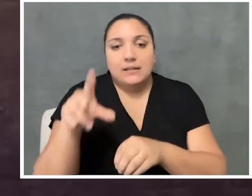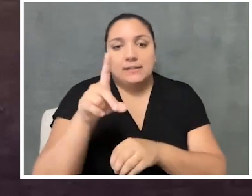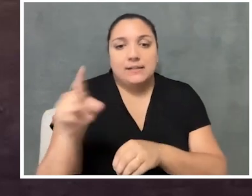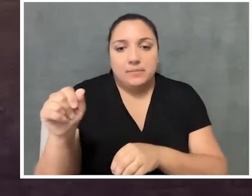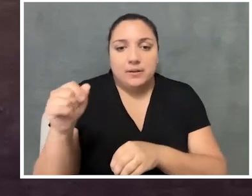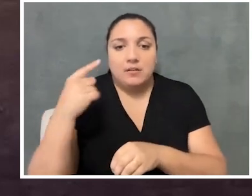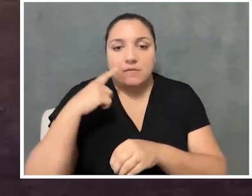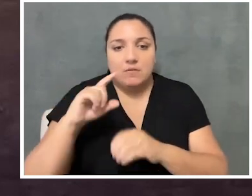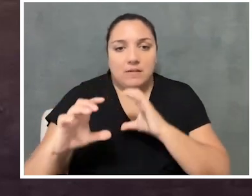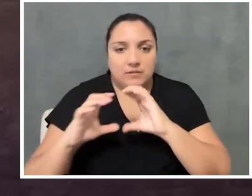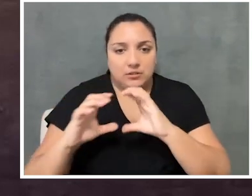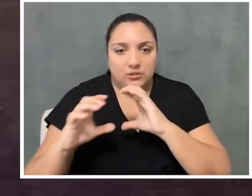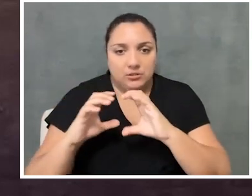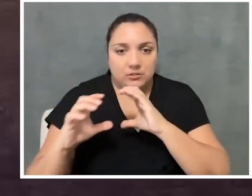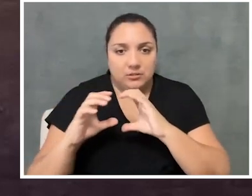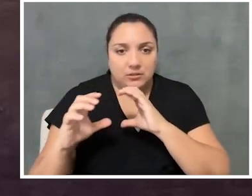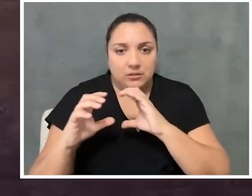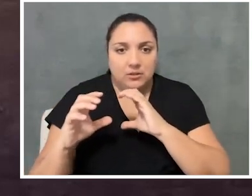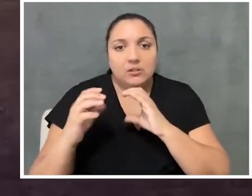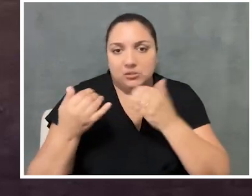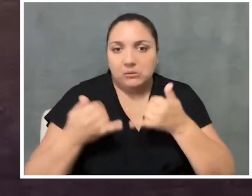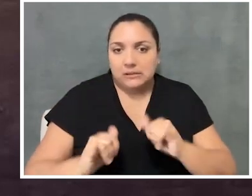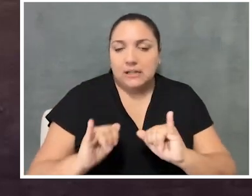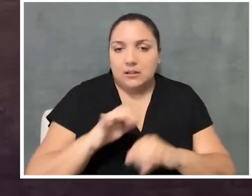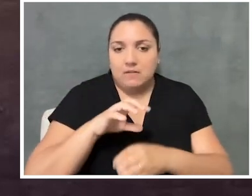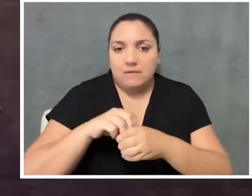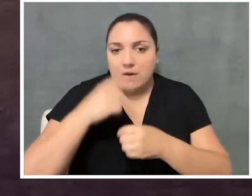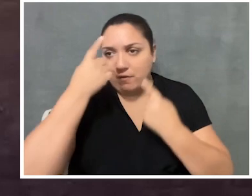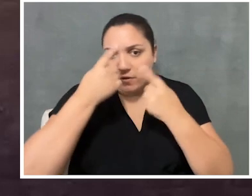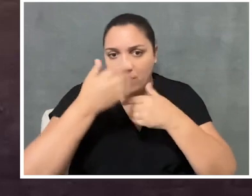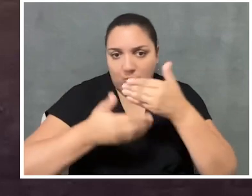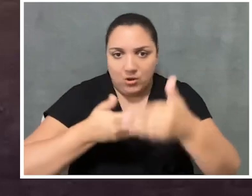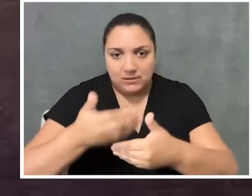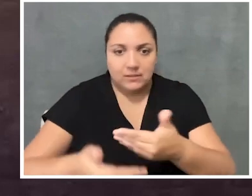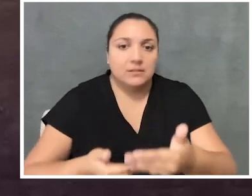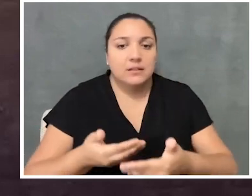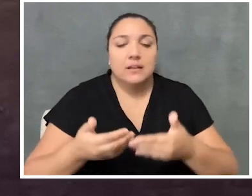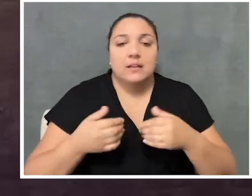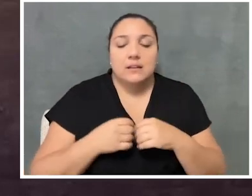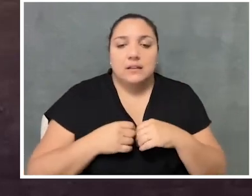so it still is part of the thought process? It's the overall feeling